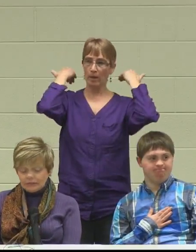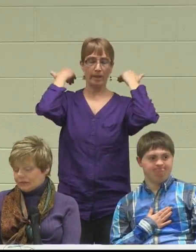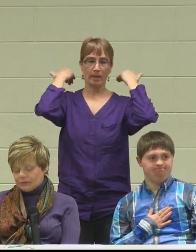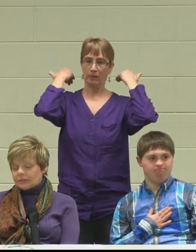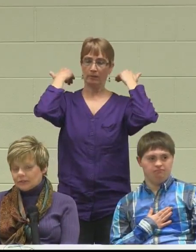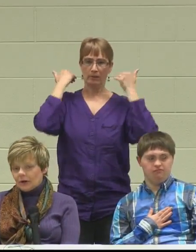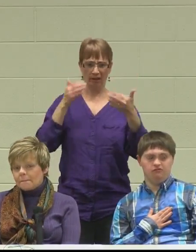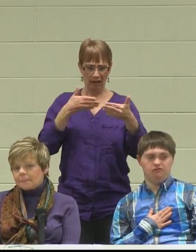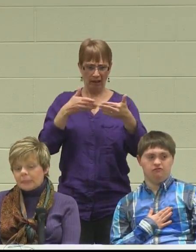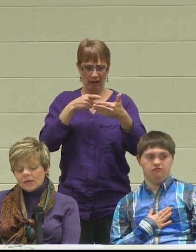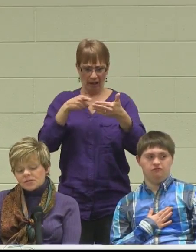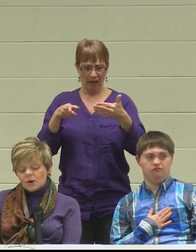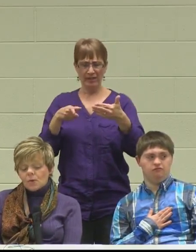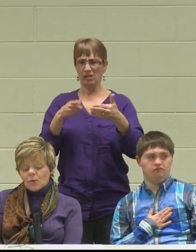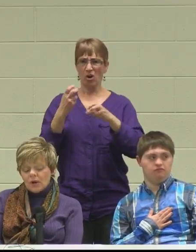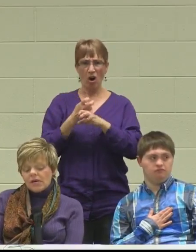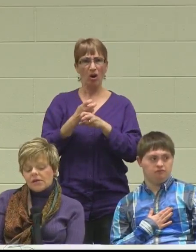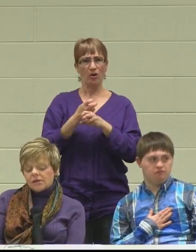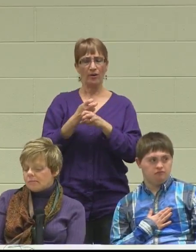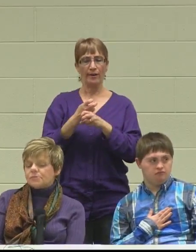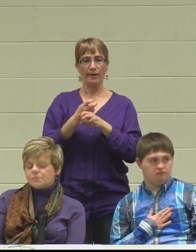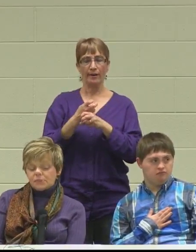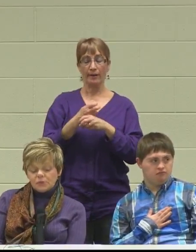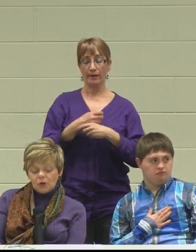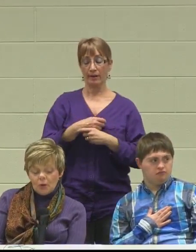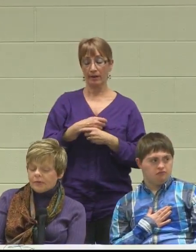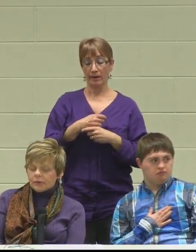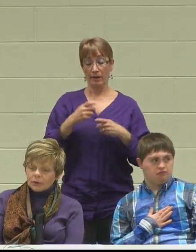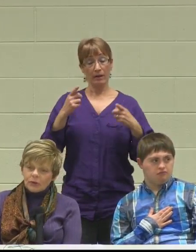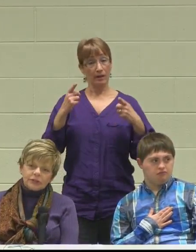This is hard. We ended up going through a lawyer